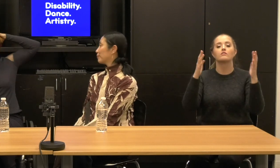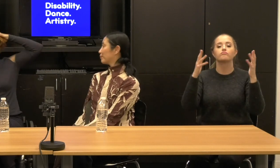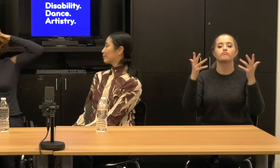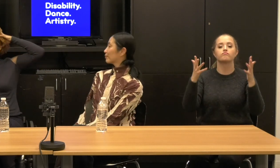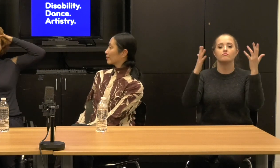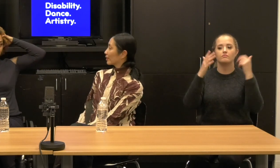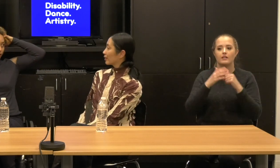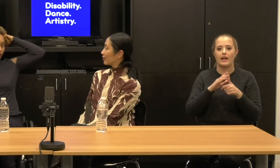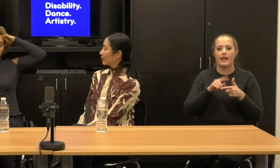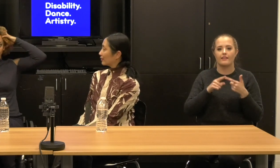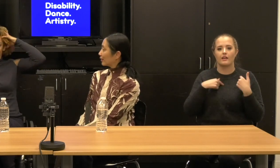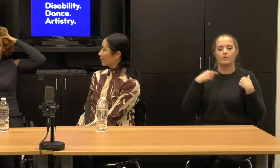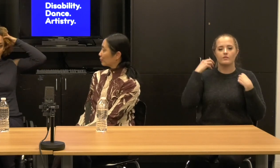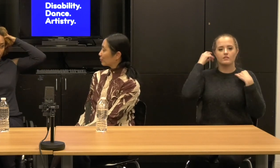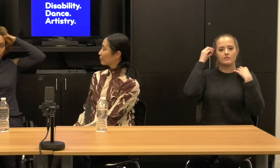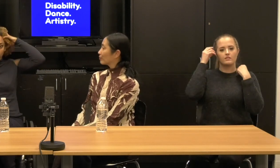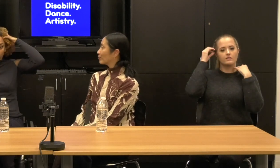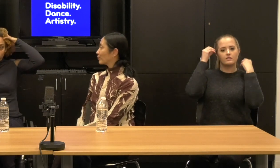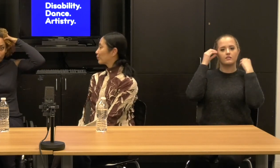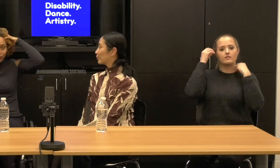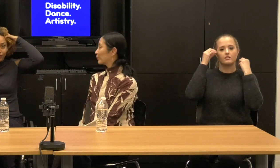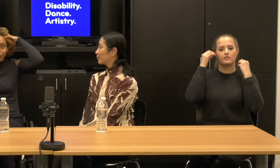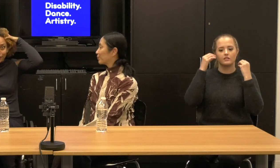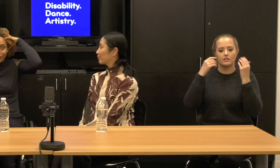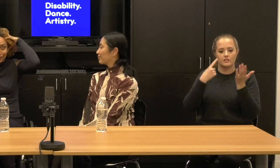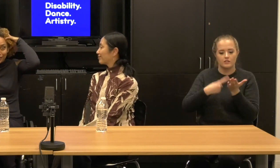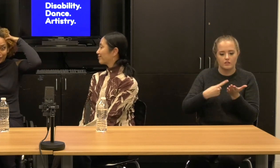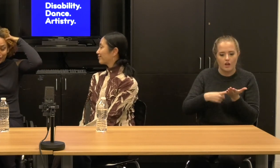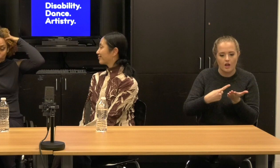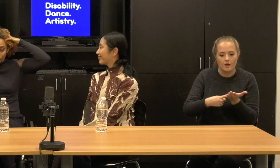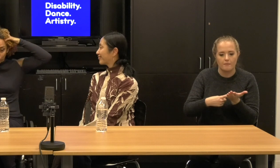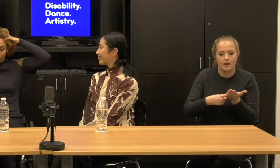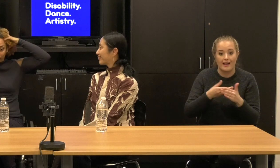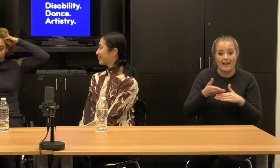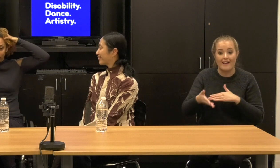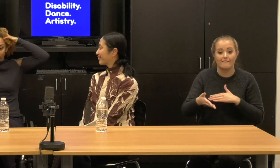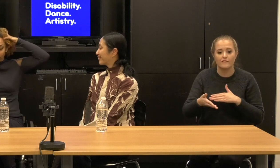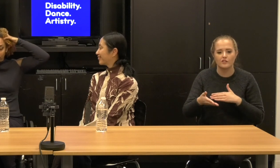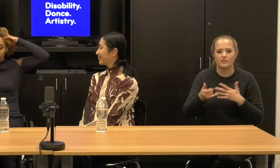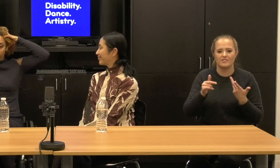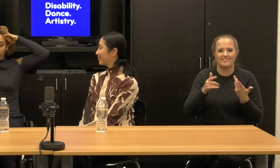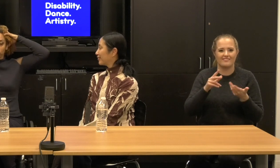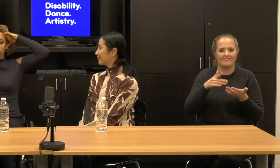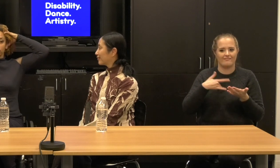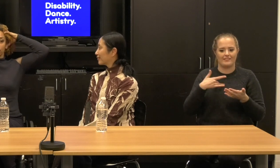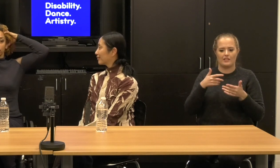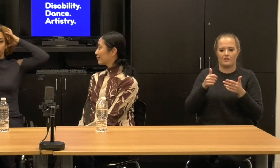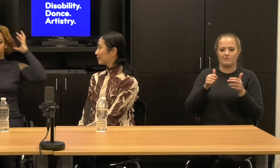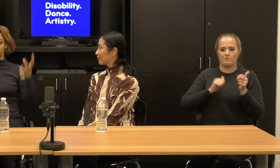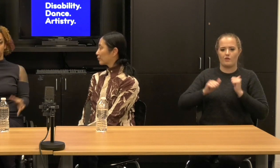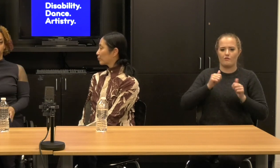And that totally, you know, it's this wild thing and all of a sudden the artist is on